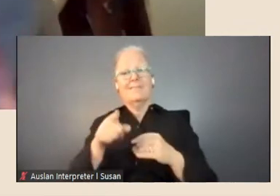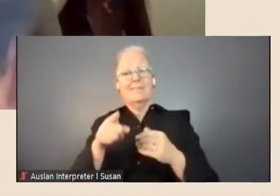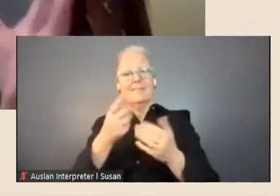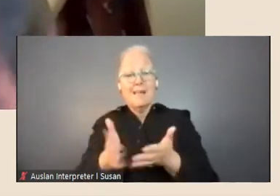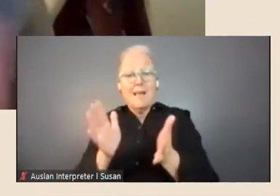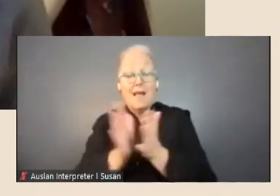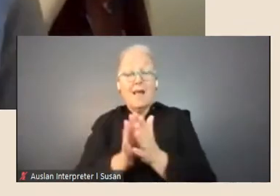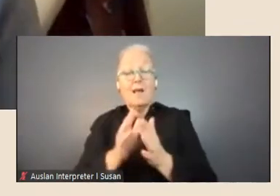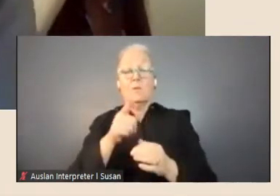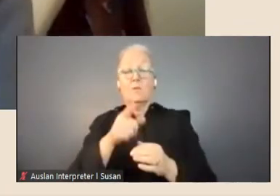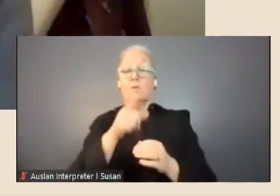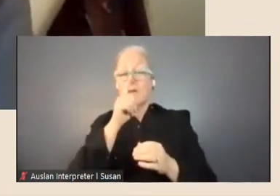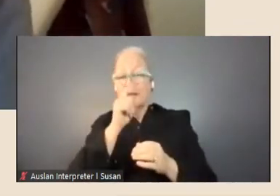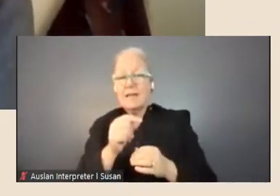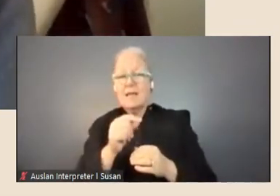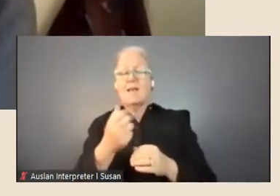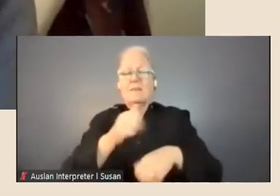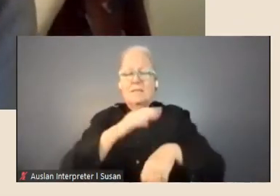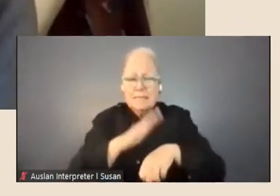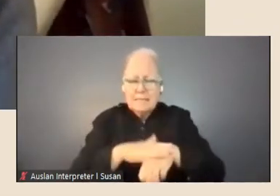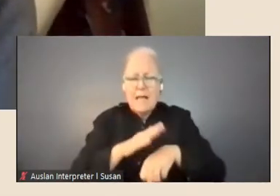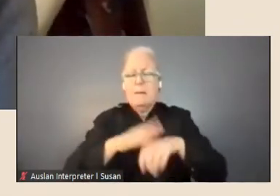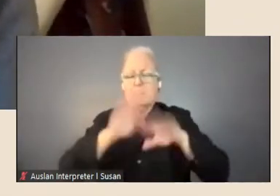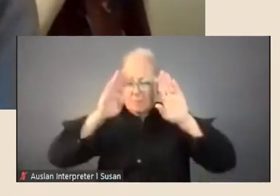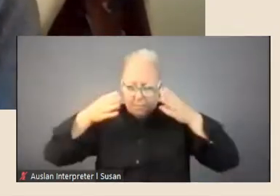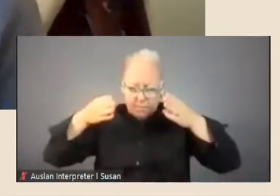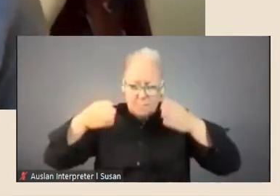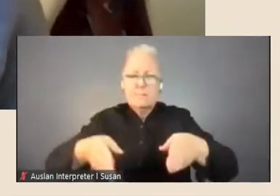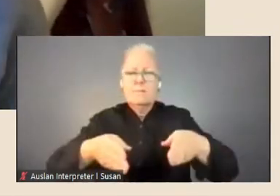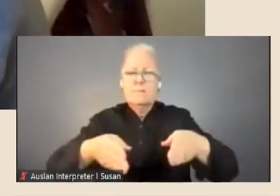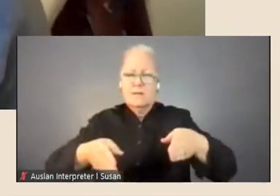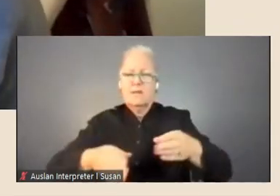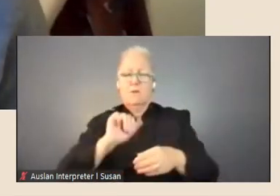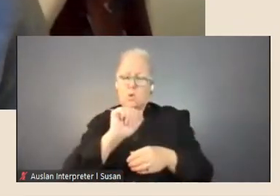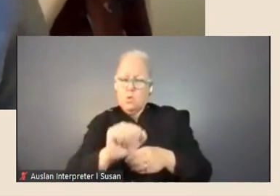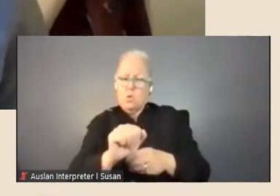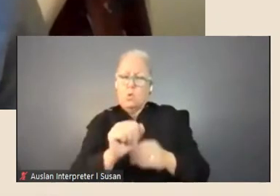time to undertake the development of a practice or area of work that you're passionate about,